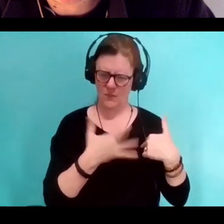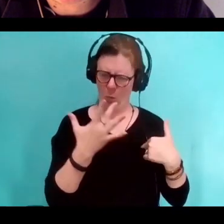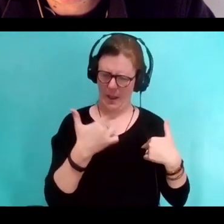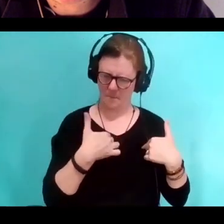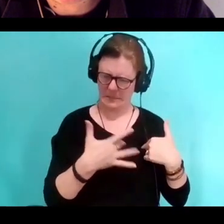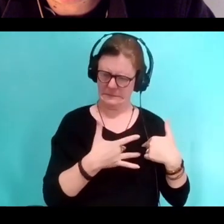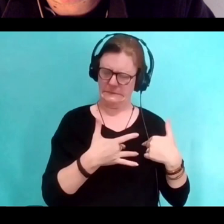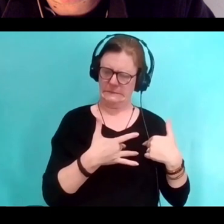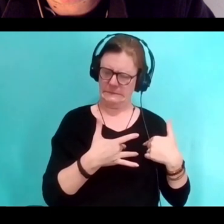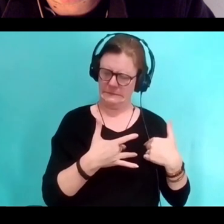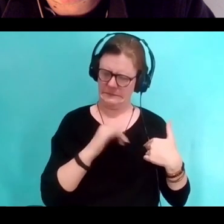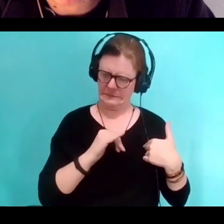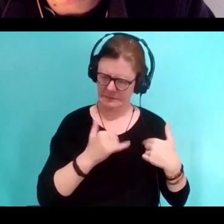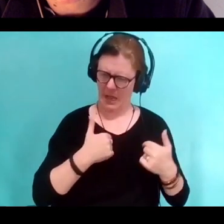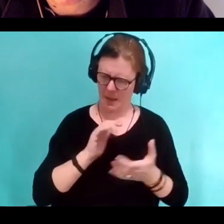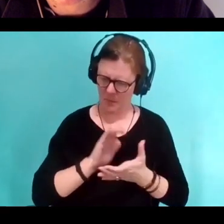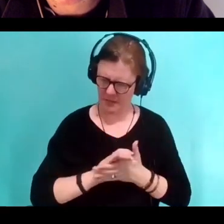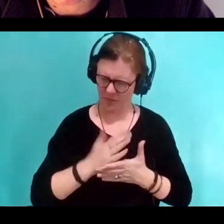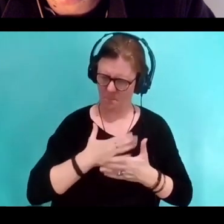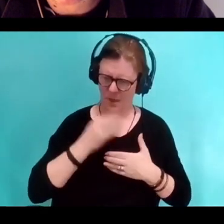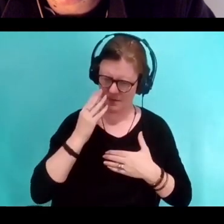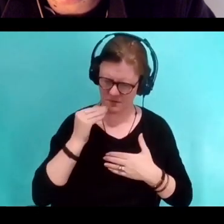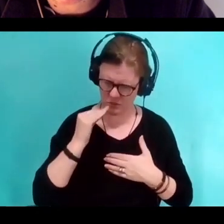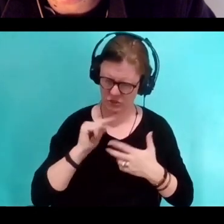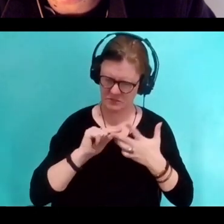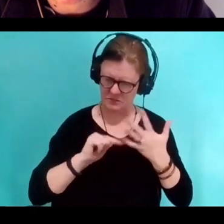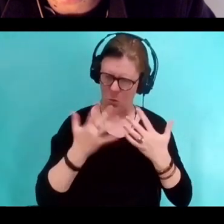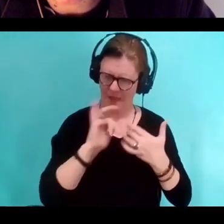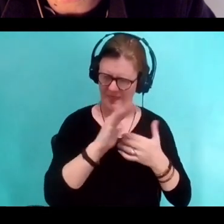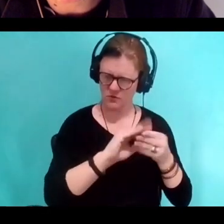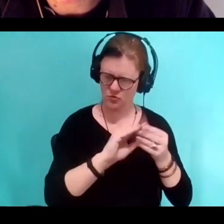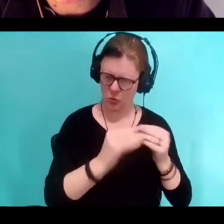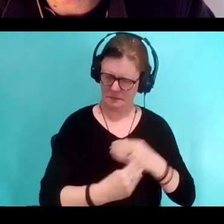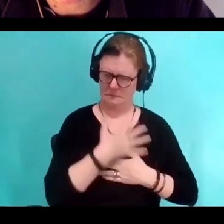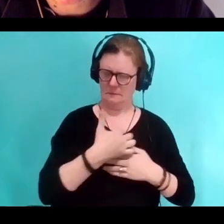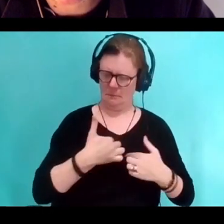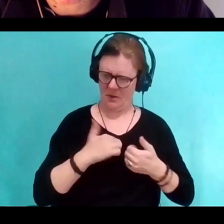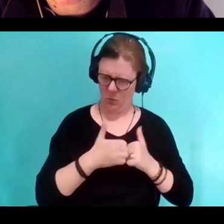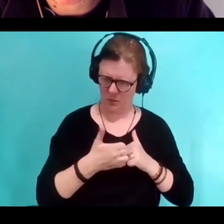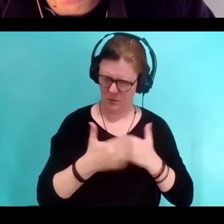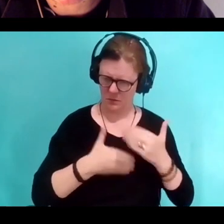and what you believe, and what your experience has been. And if your passion is stories,